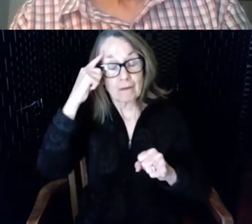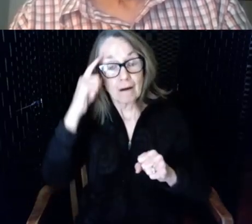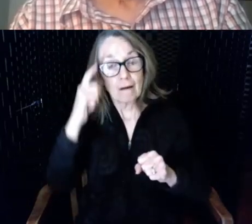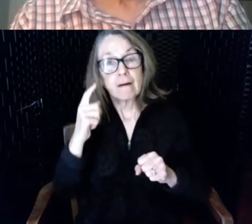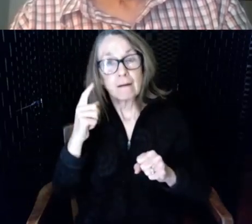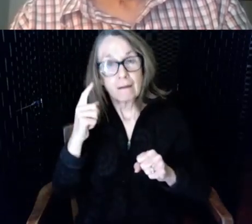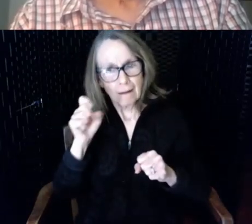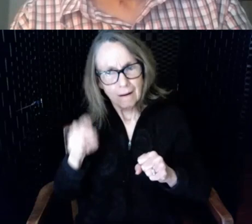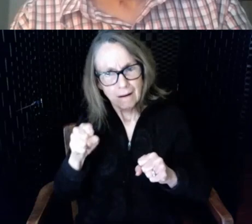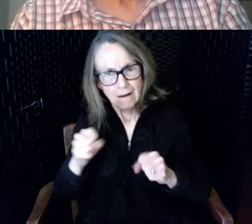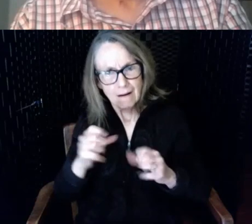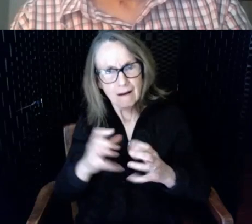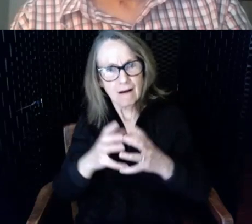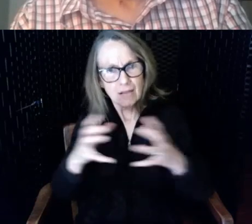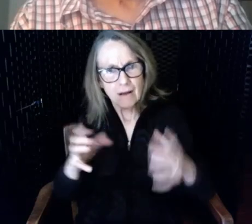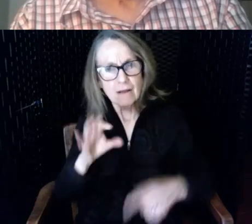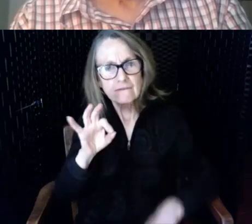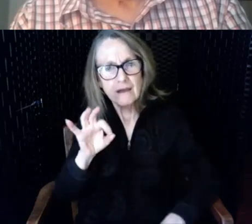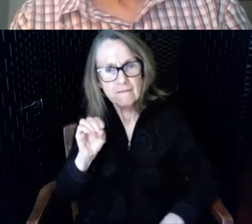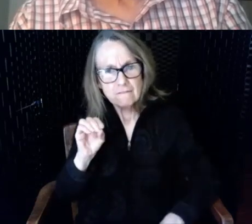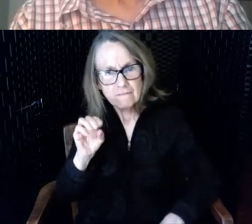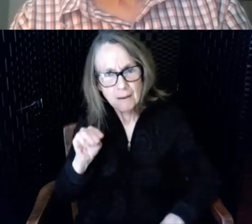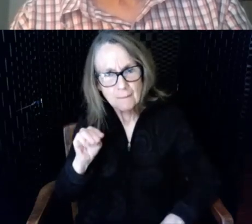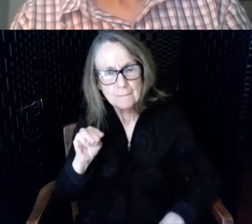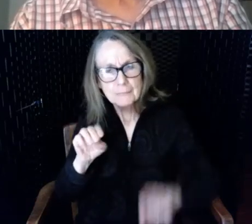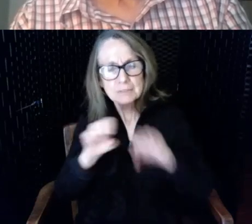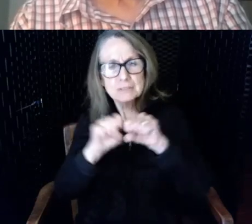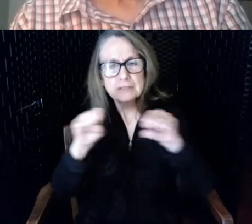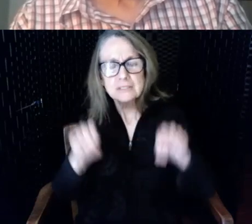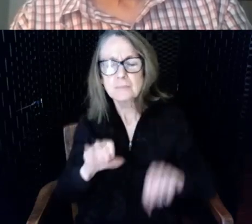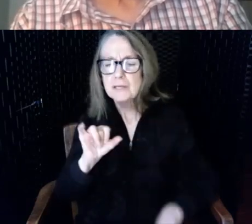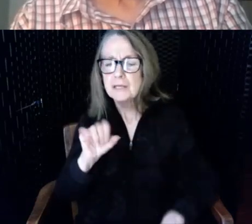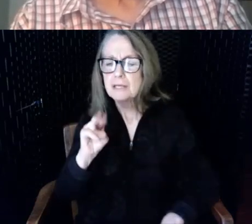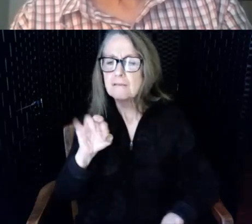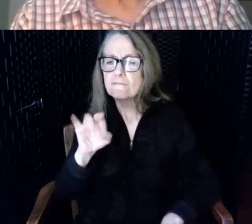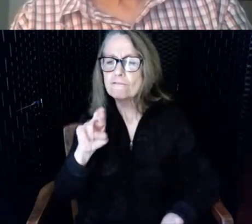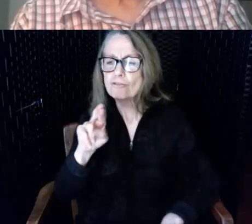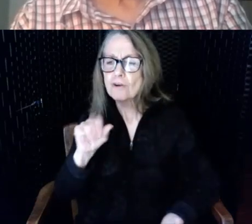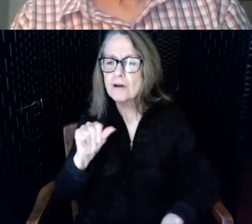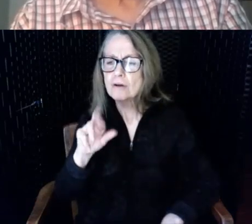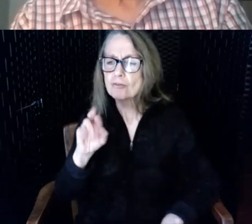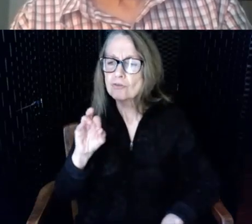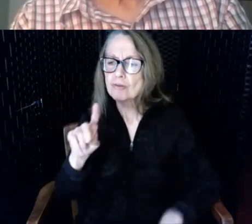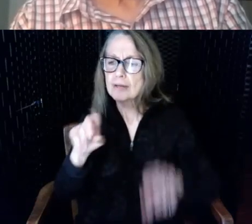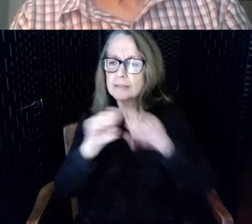lot of FM systems and infrared systems and classrooms and all sorts of places